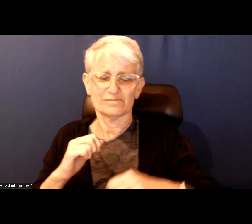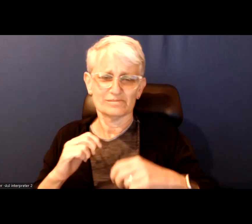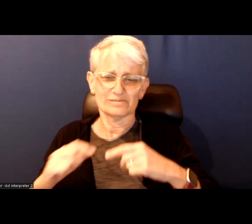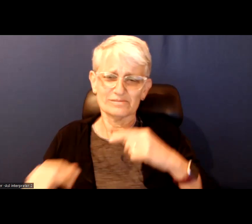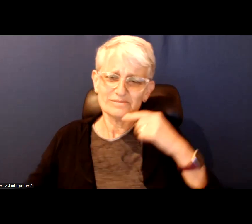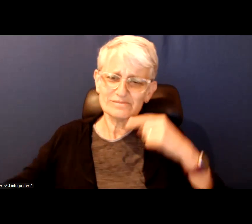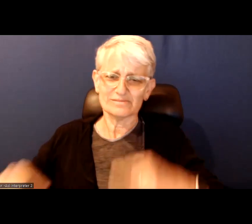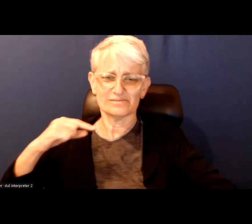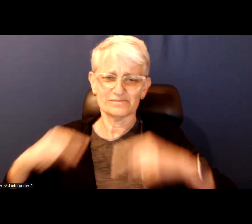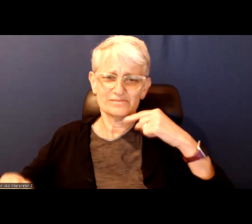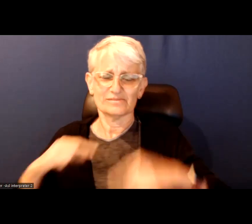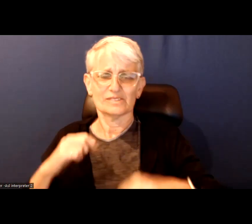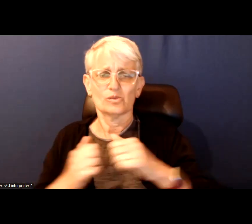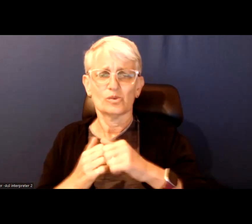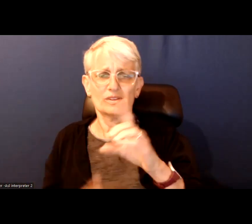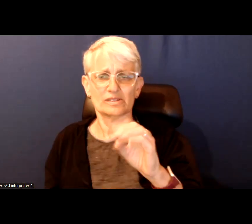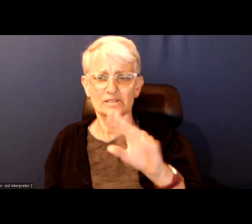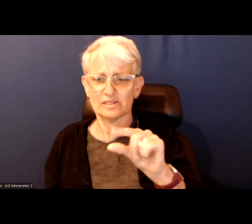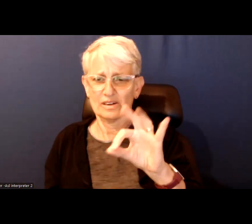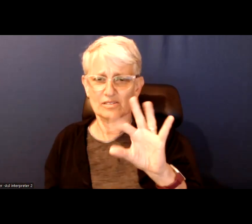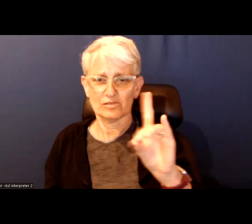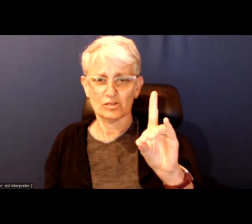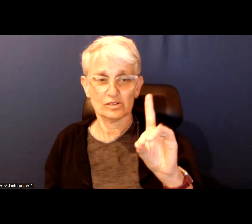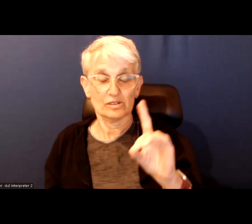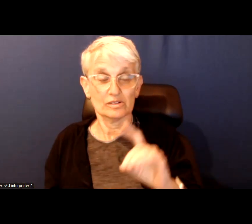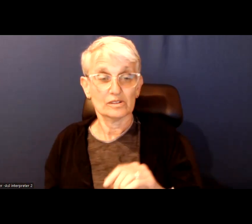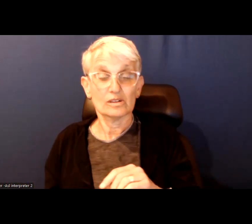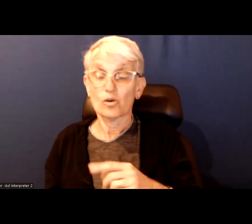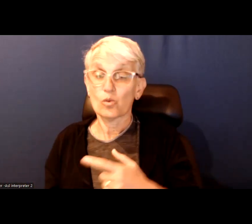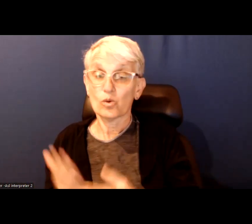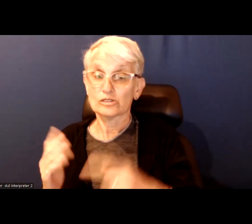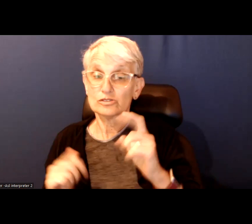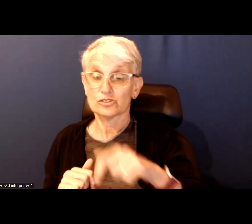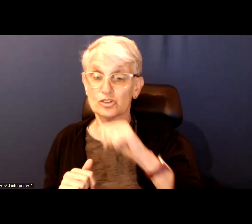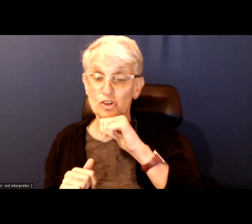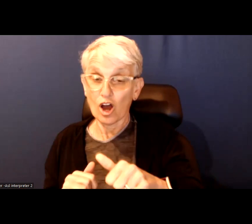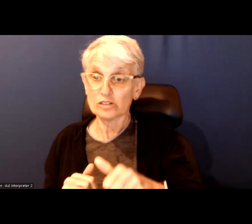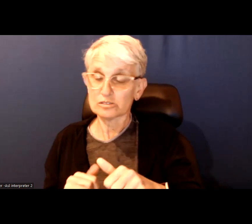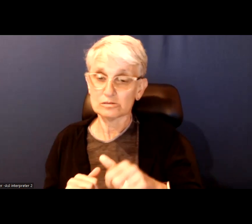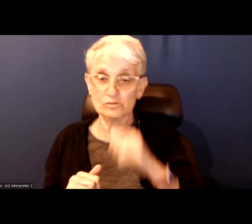Ford is that the things that are not supposed to be long arduous battles should be getting